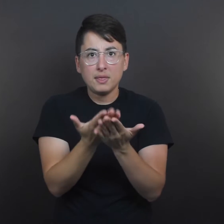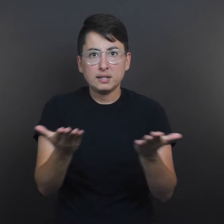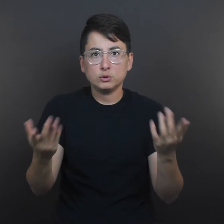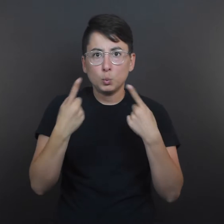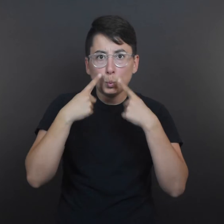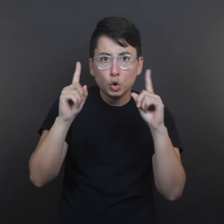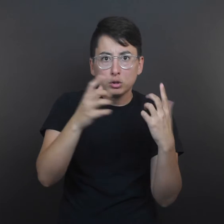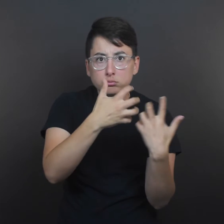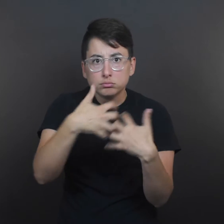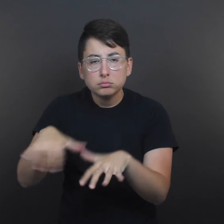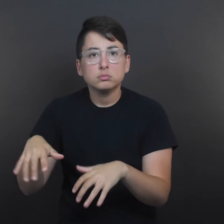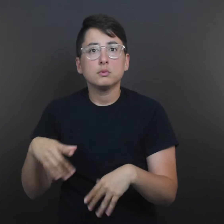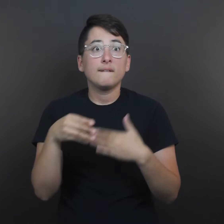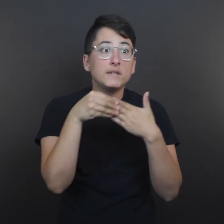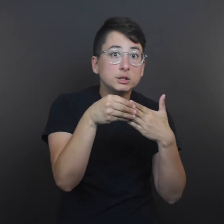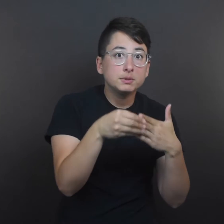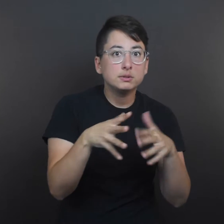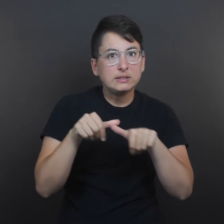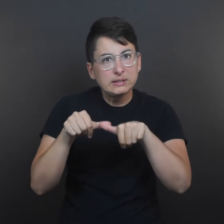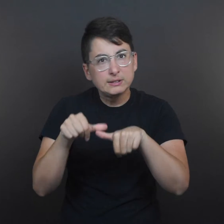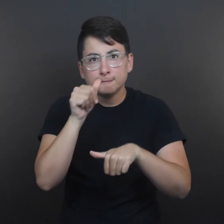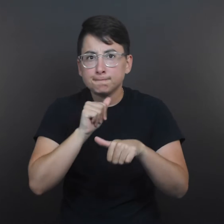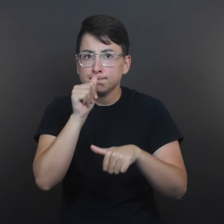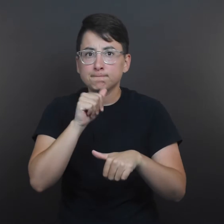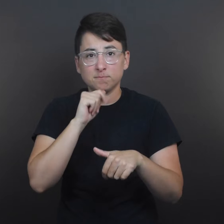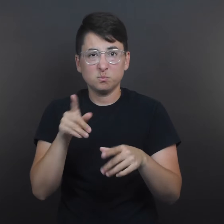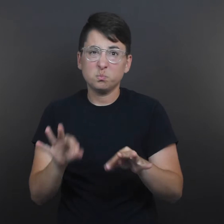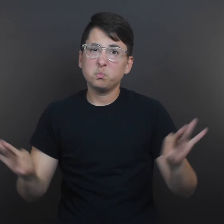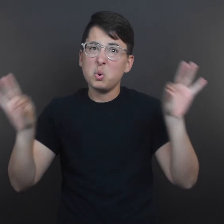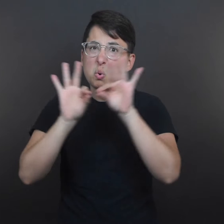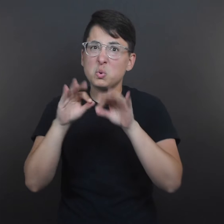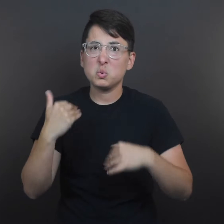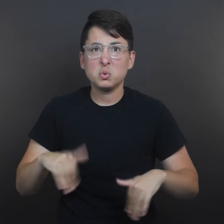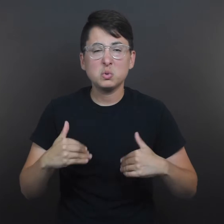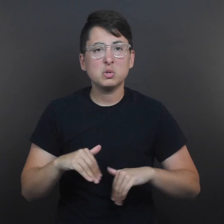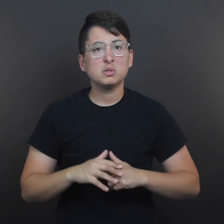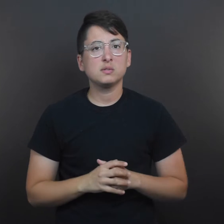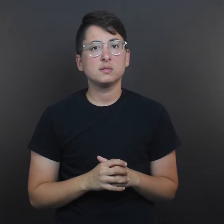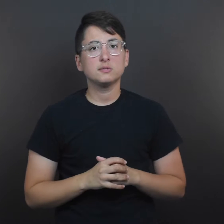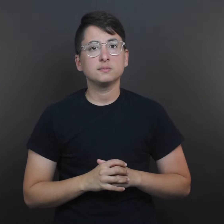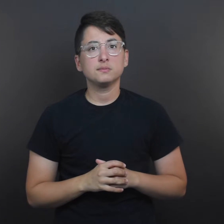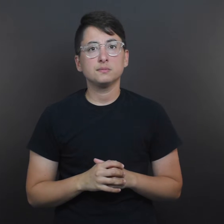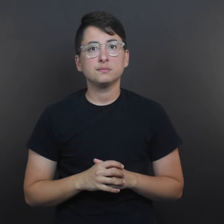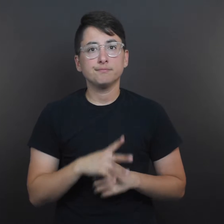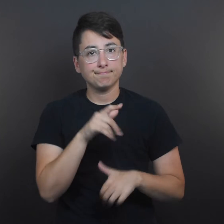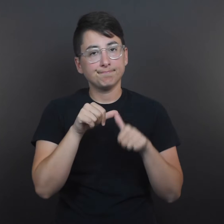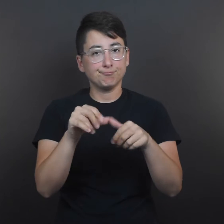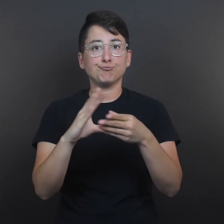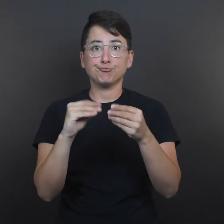dynamic of how things work.” But in any response, flexibility and resilience are “super-important.”